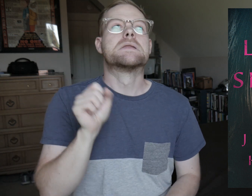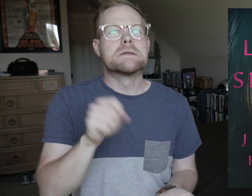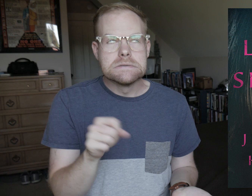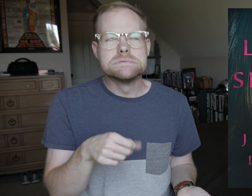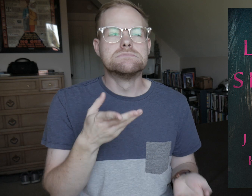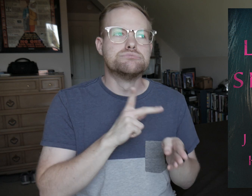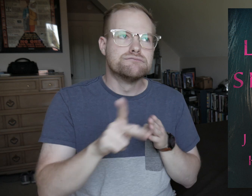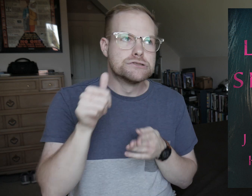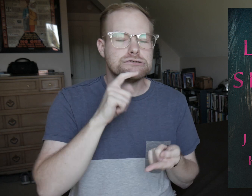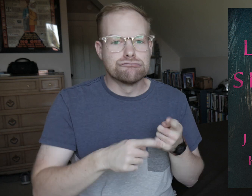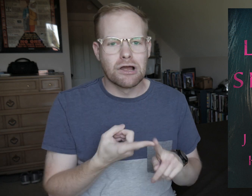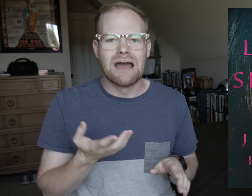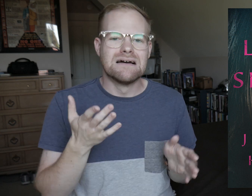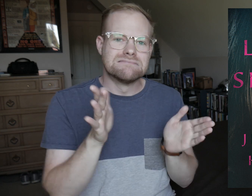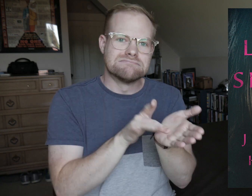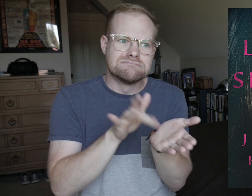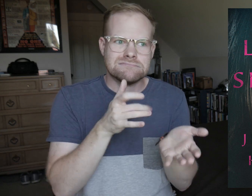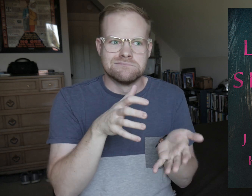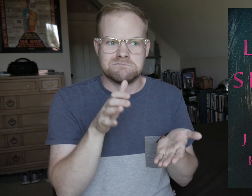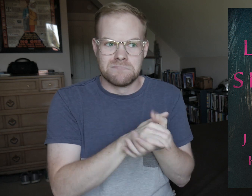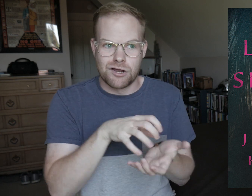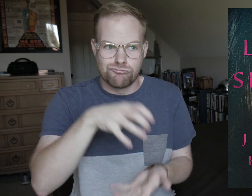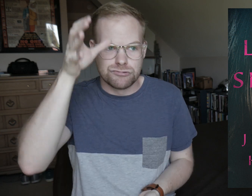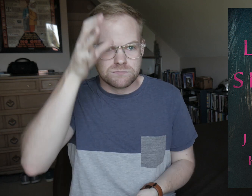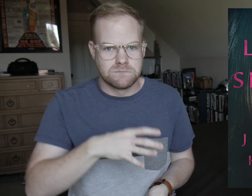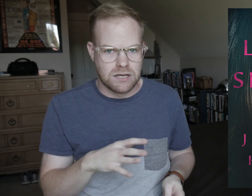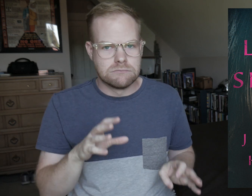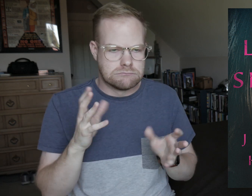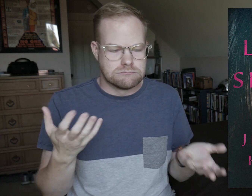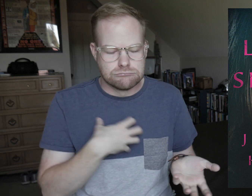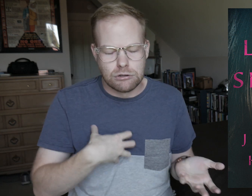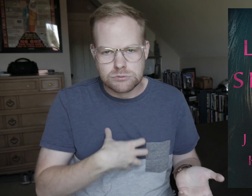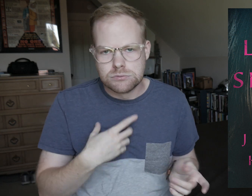Yeah, being a professional girlfriend and taking advantage of married rich men is gross,